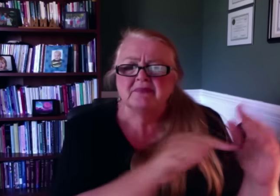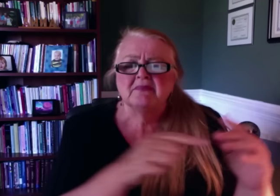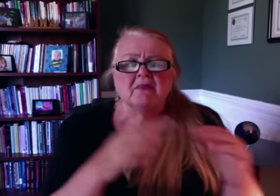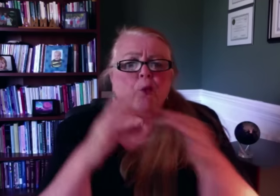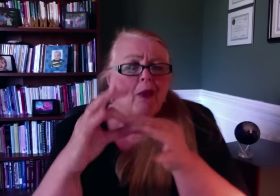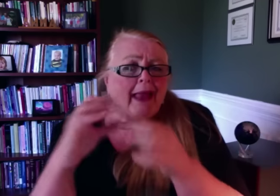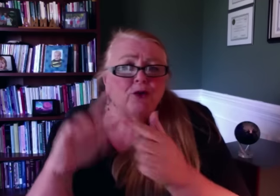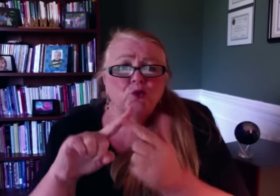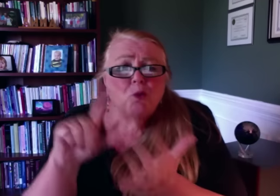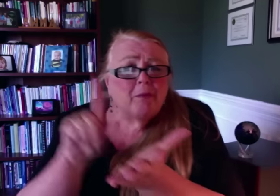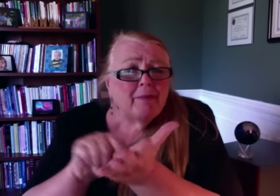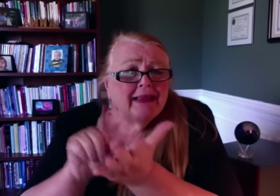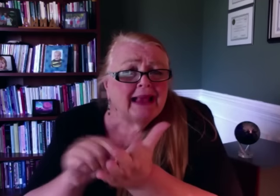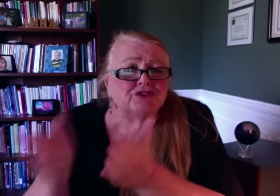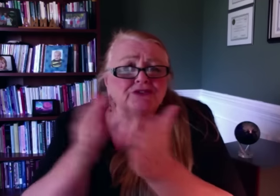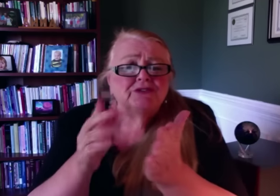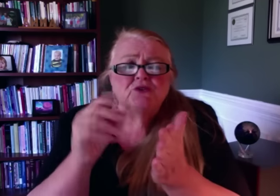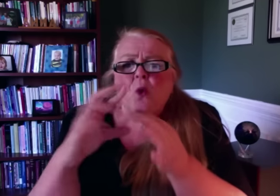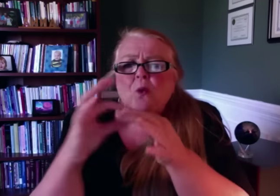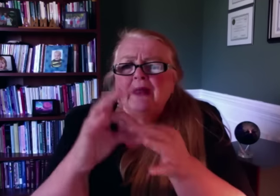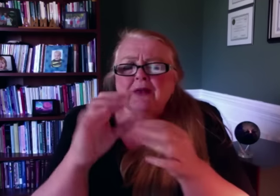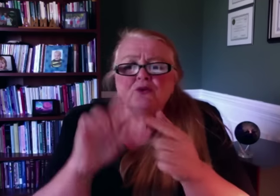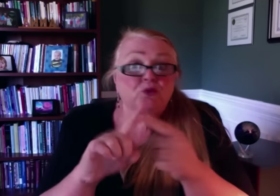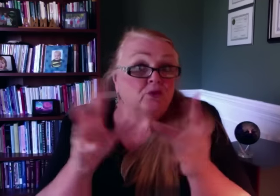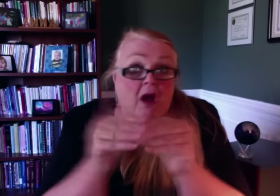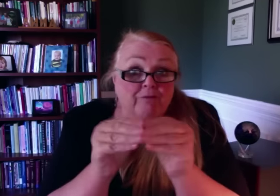Various peak periods such as those correlating with publications,